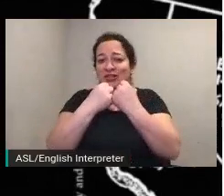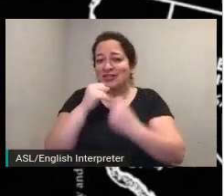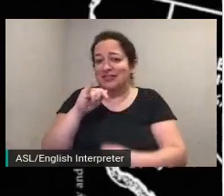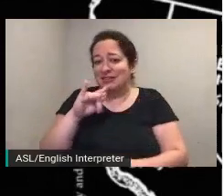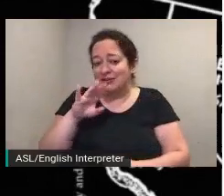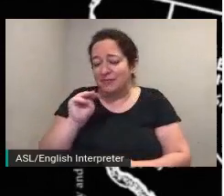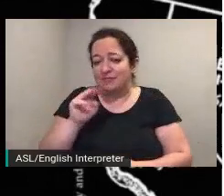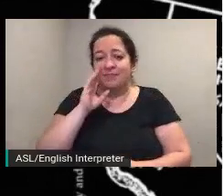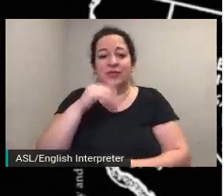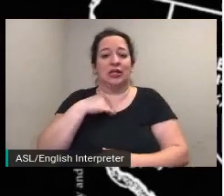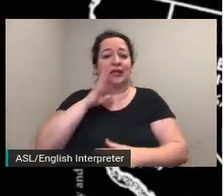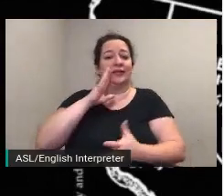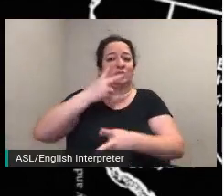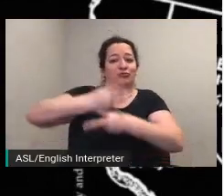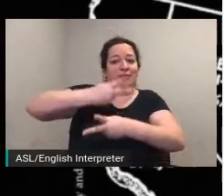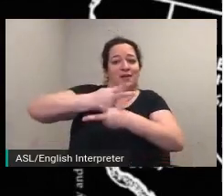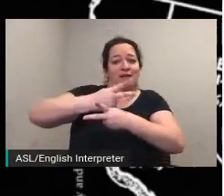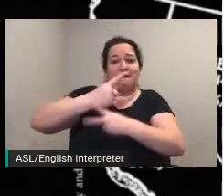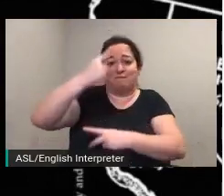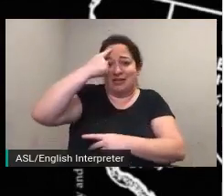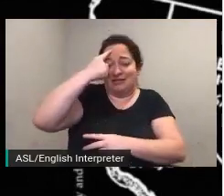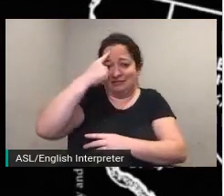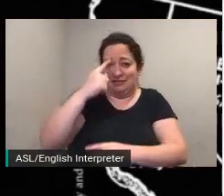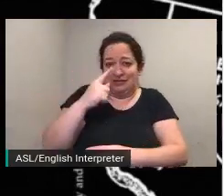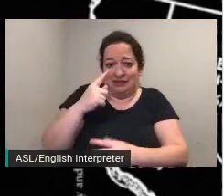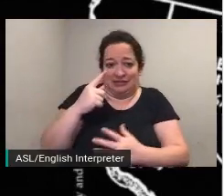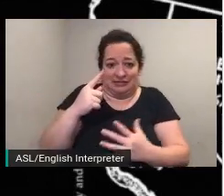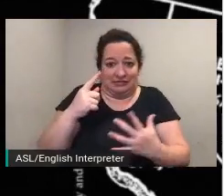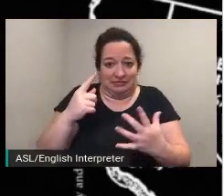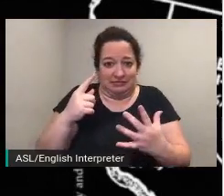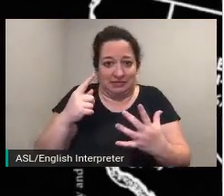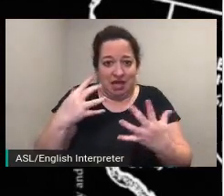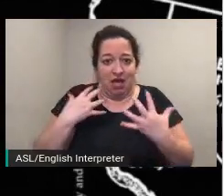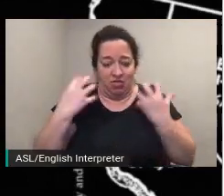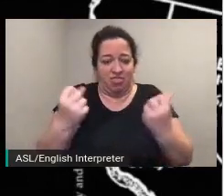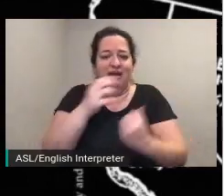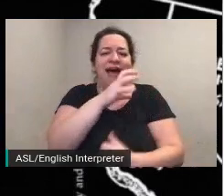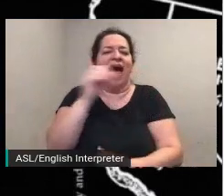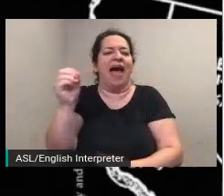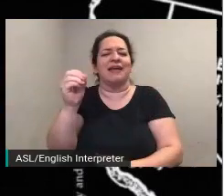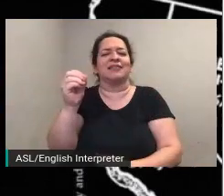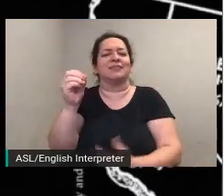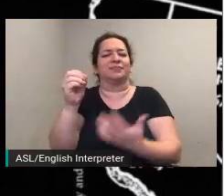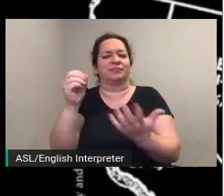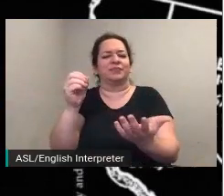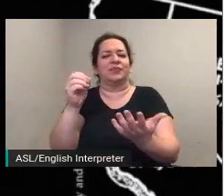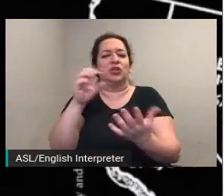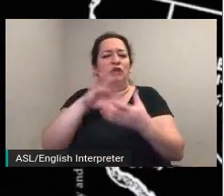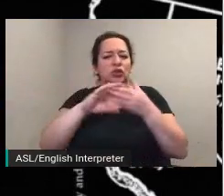ill and progressive movements these story maps also draw attention to the power struggles